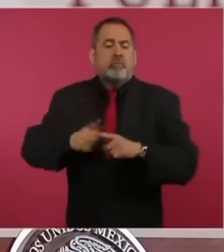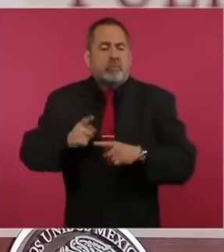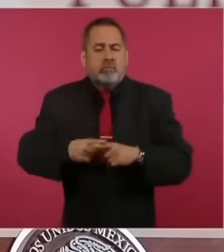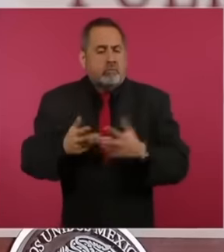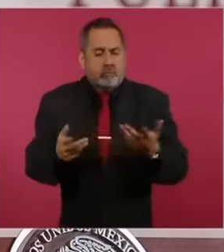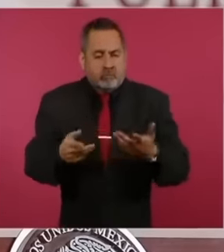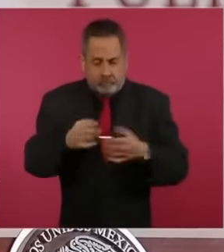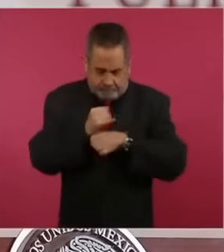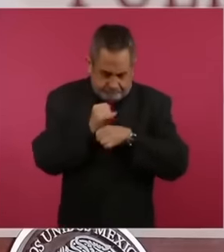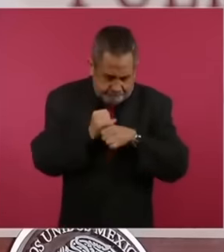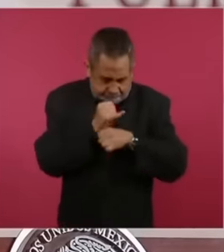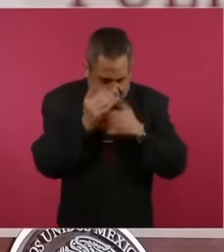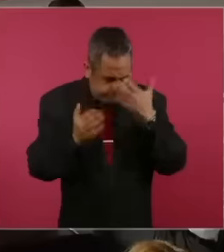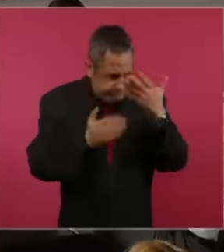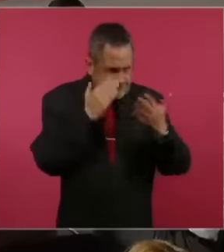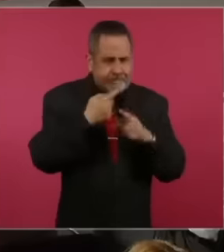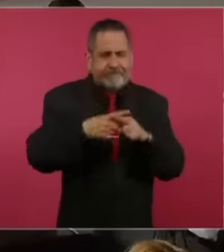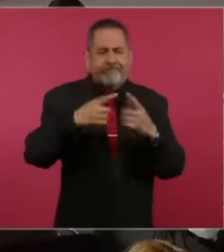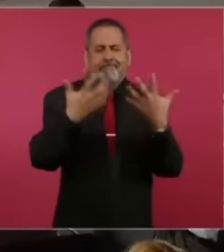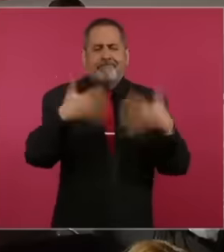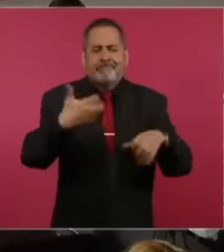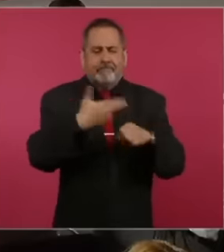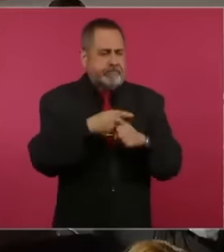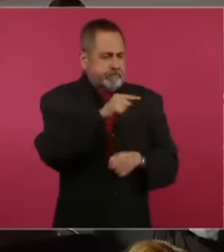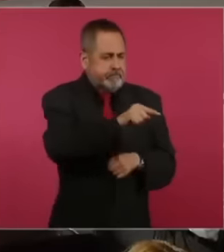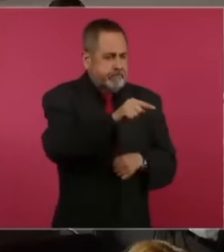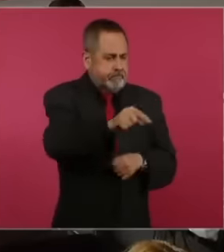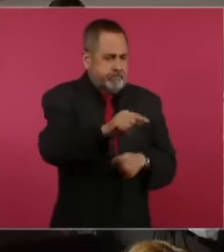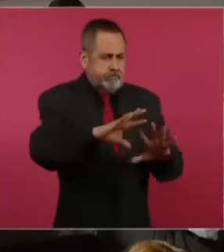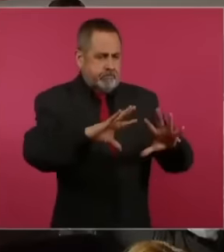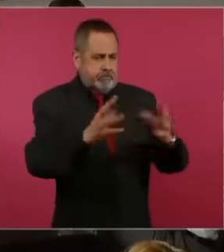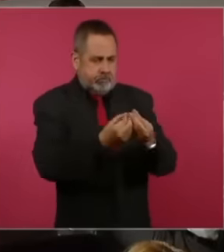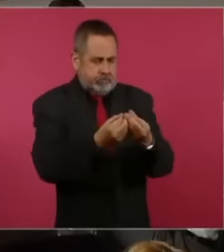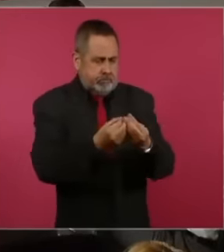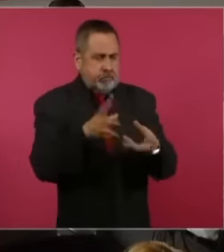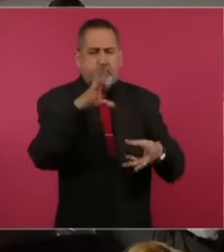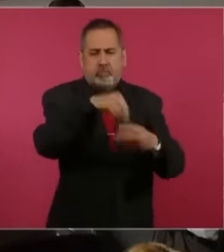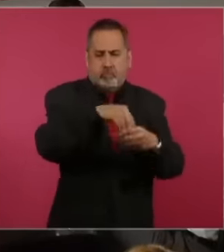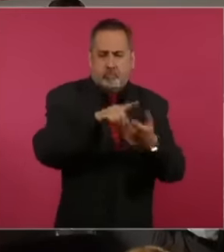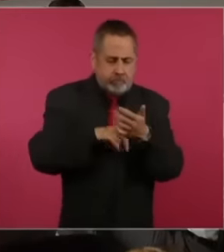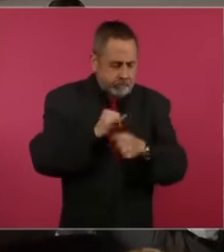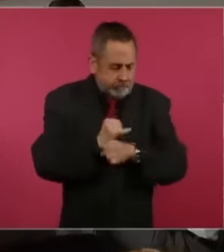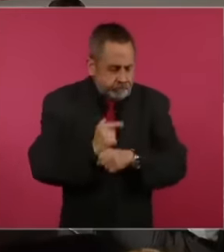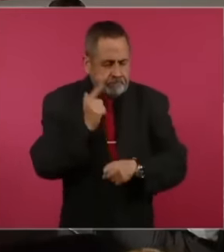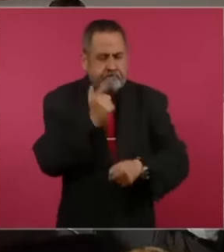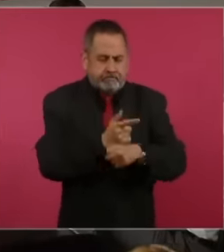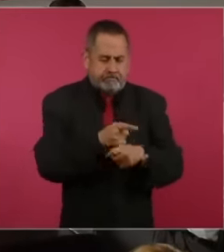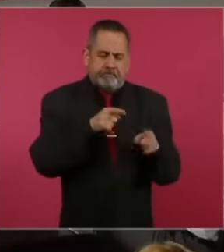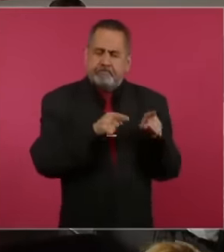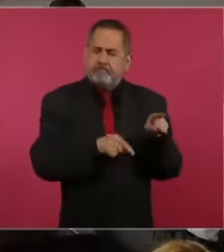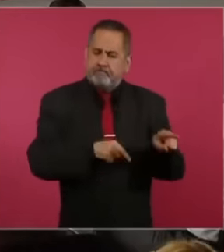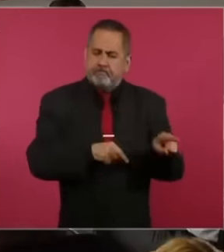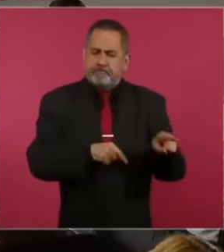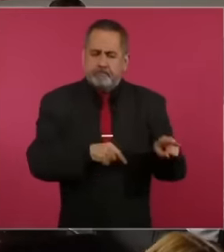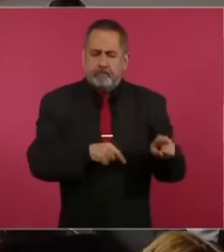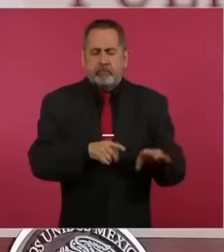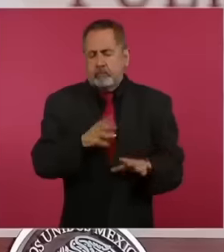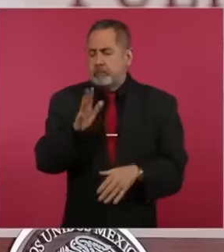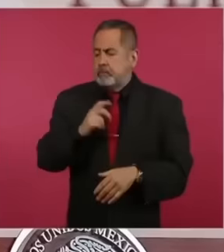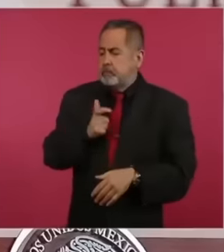audits of various companies that were carried out and that within the audits, they They paid 2.96